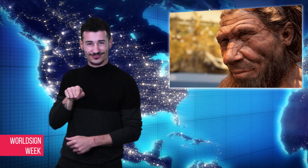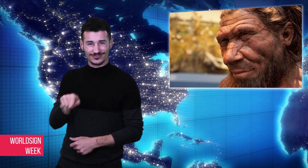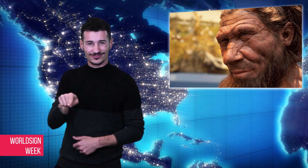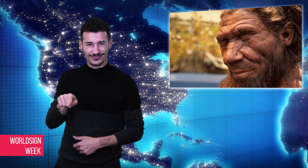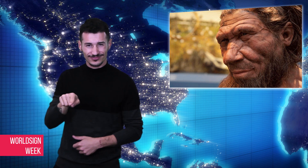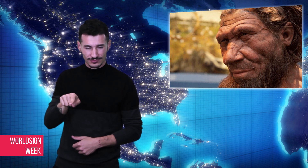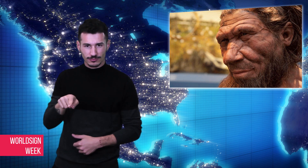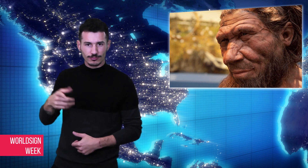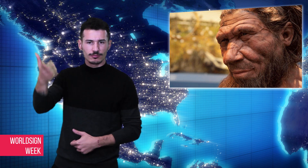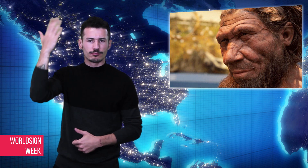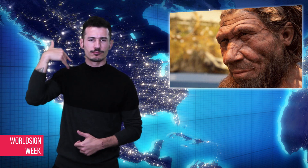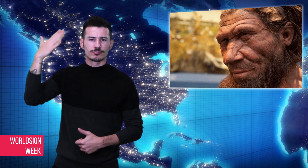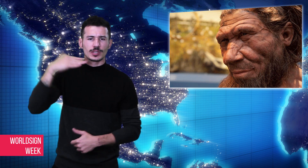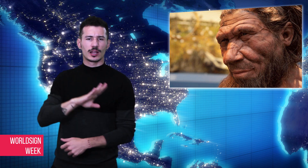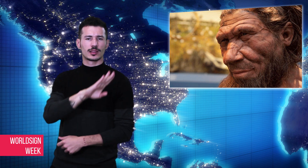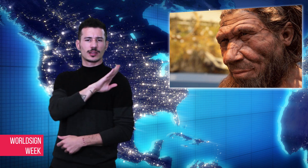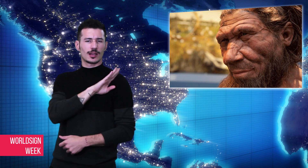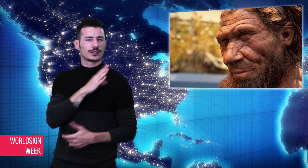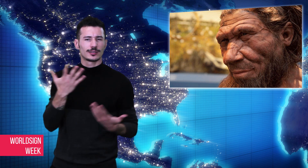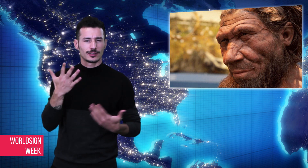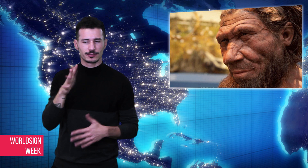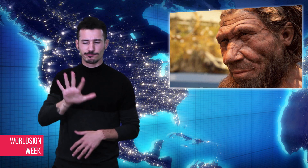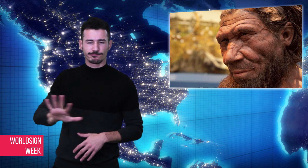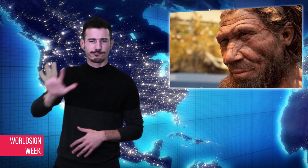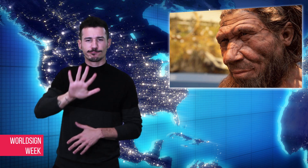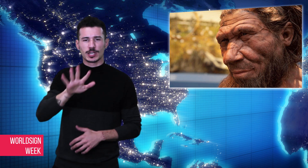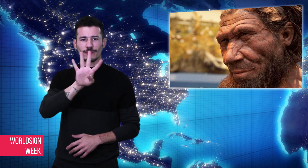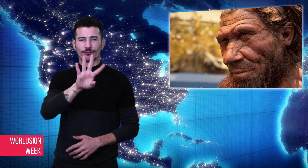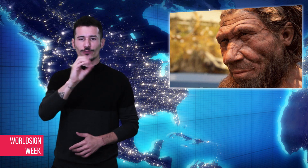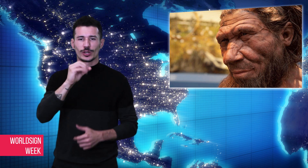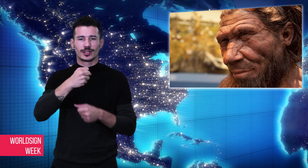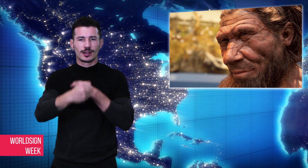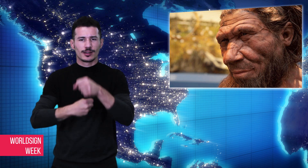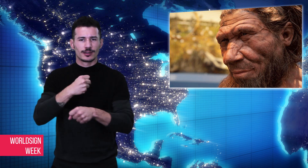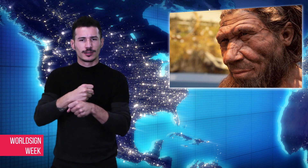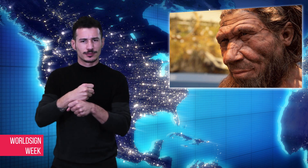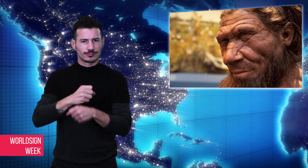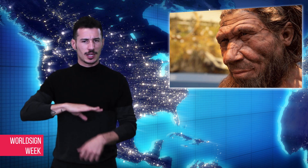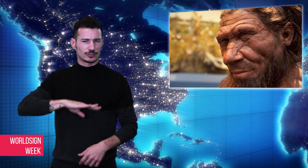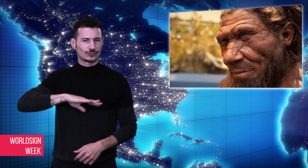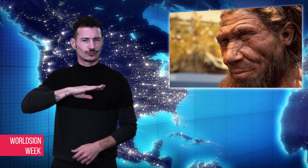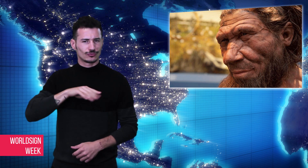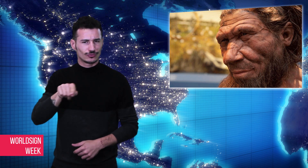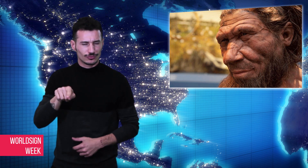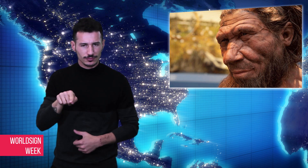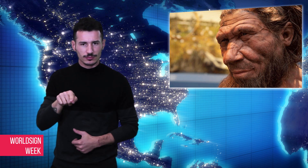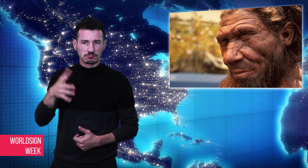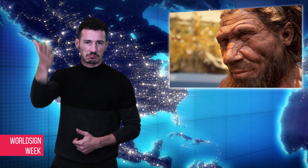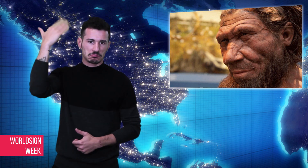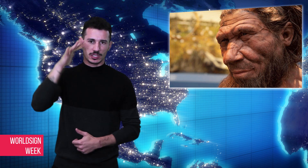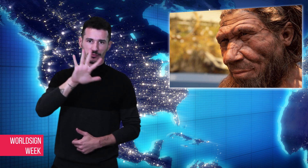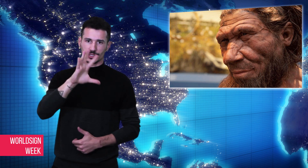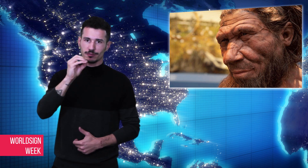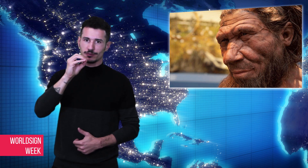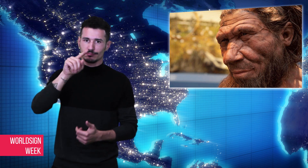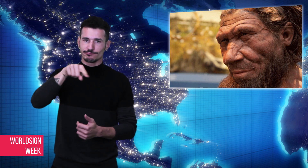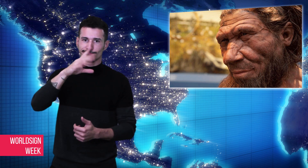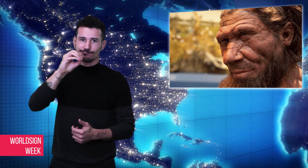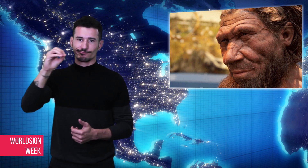50,000 years ago. During his lifetime, he received bad blows on his head and